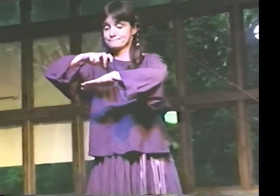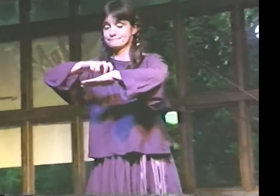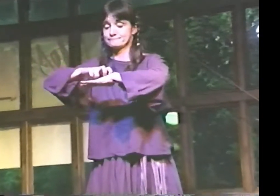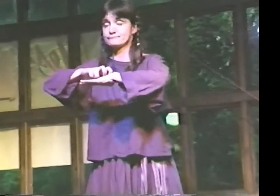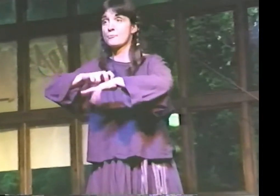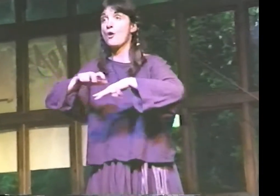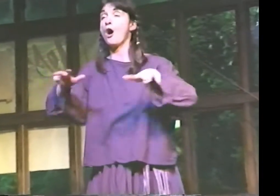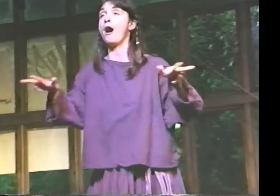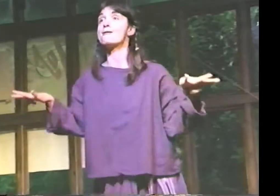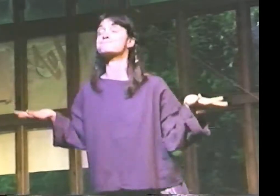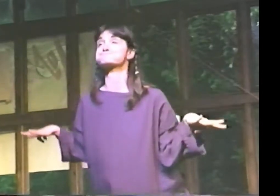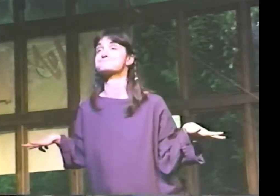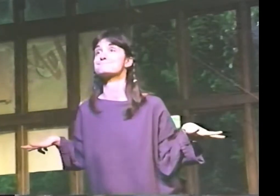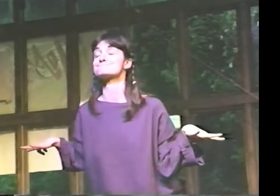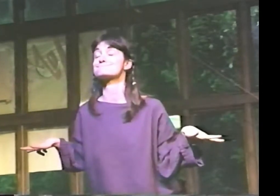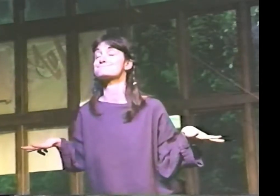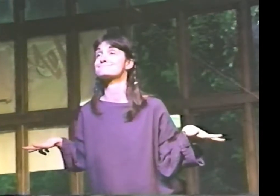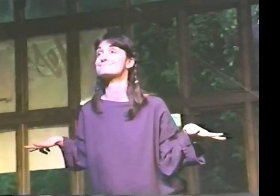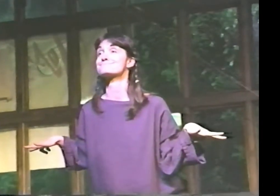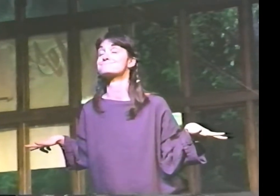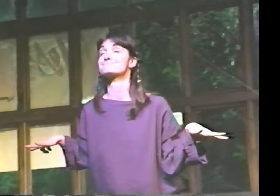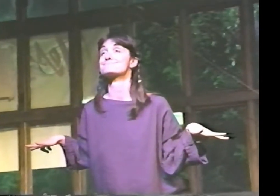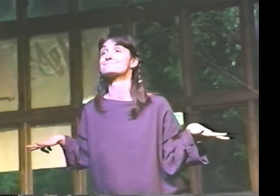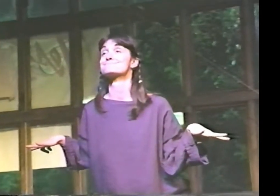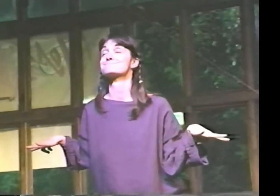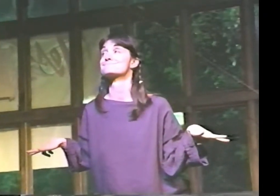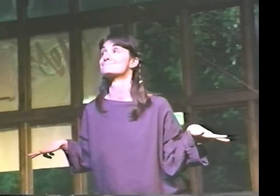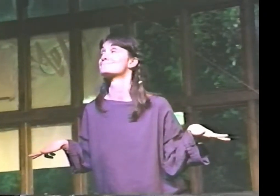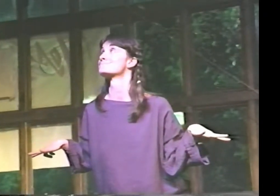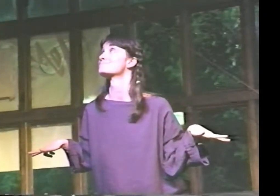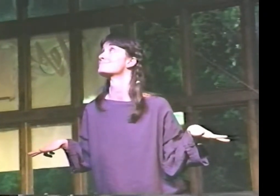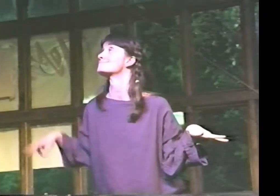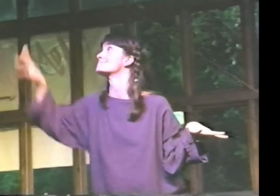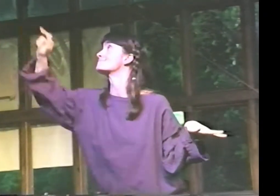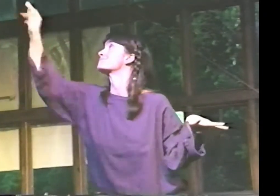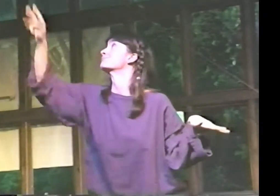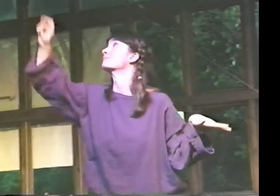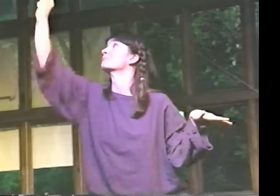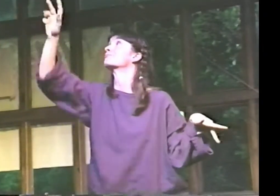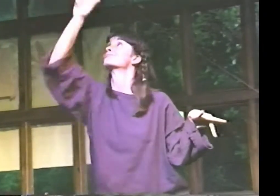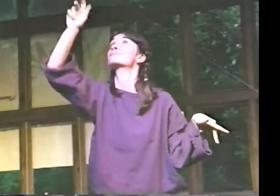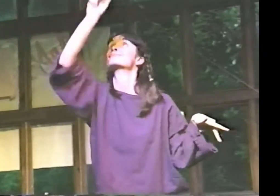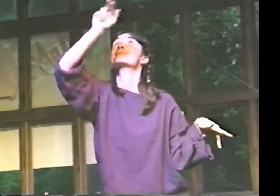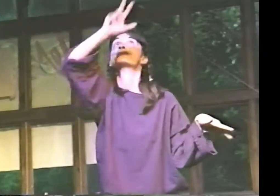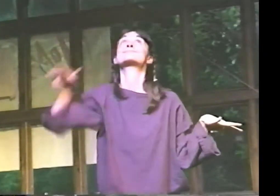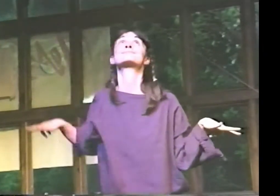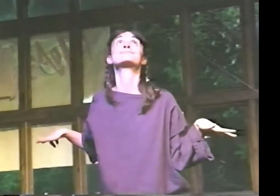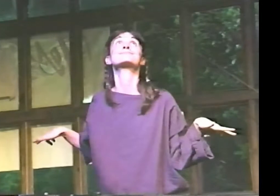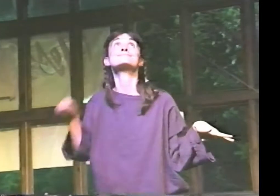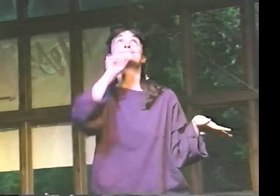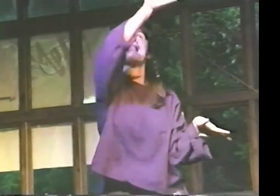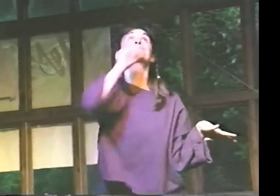BY THE SIDE OF A POND, A FROG CATCHES SIGHT OF A MOTH.